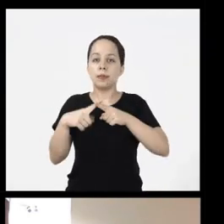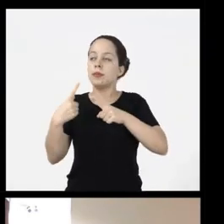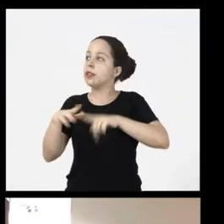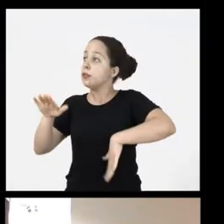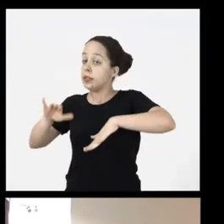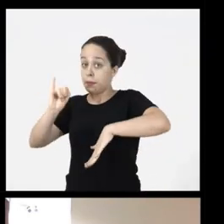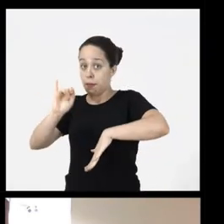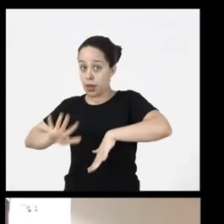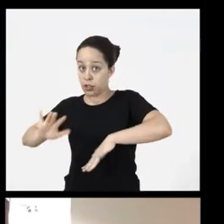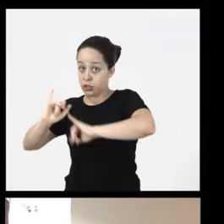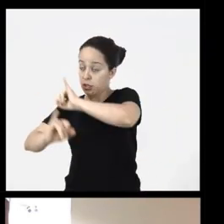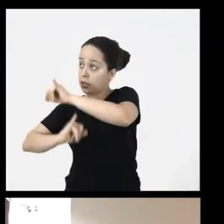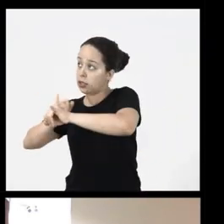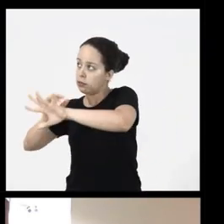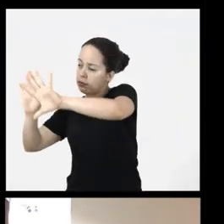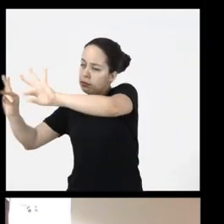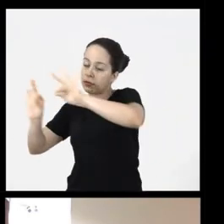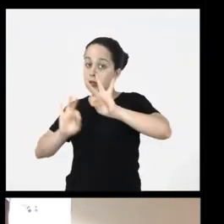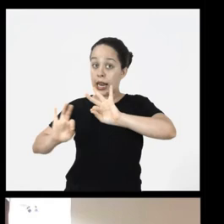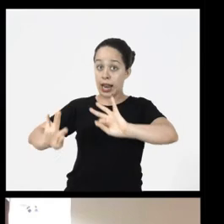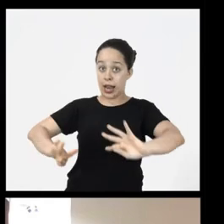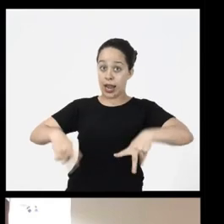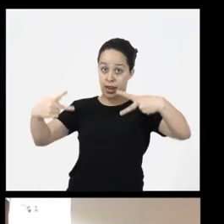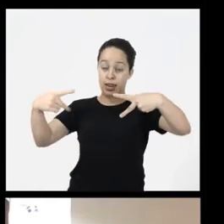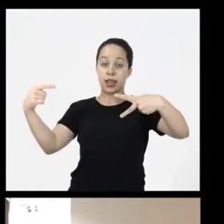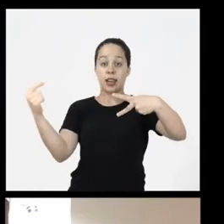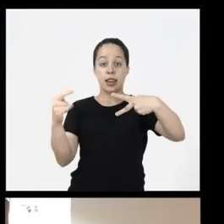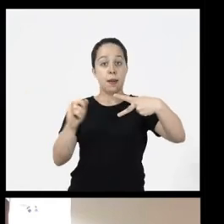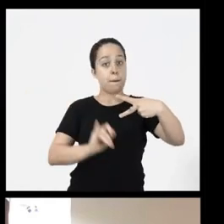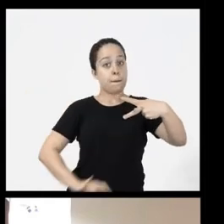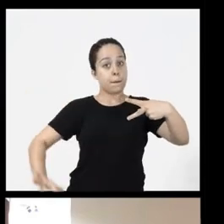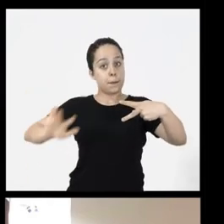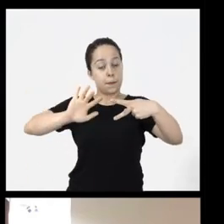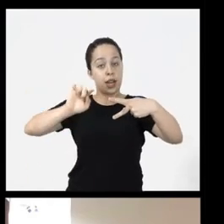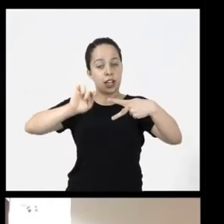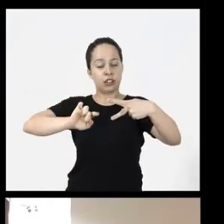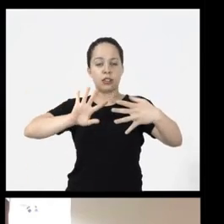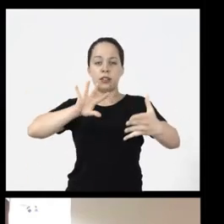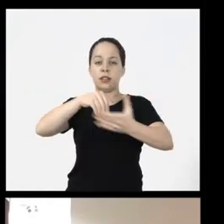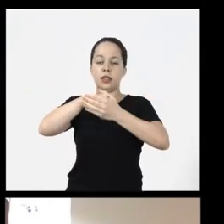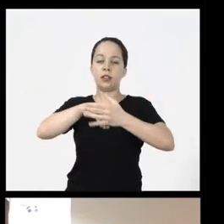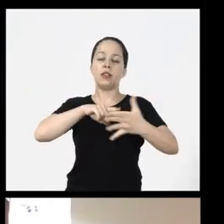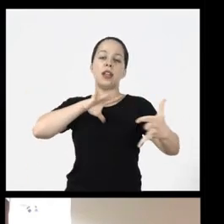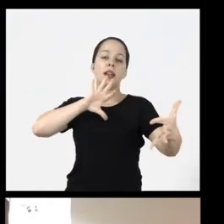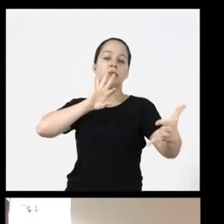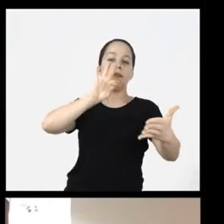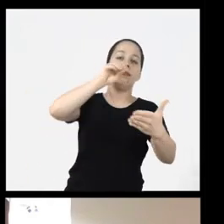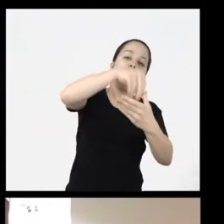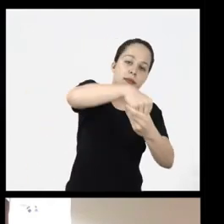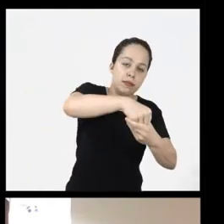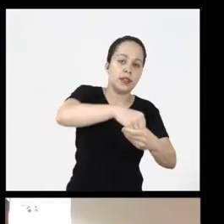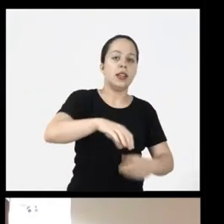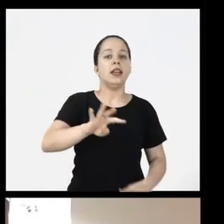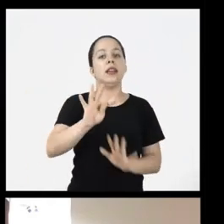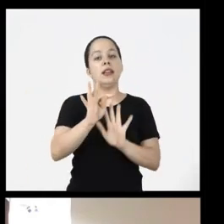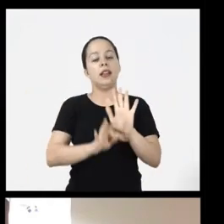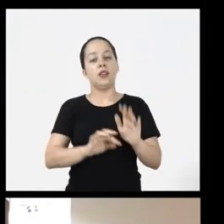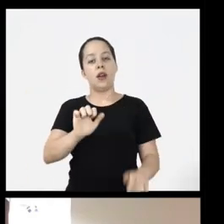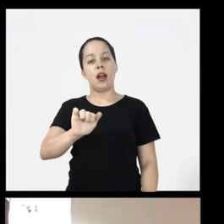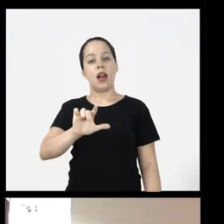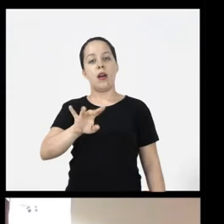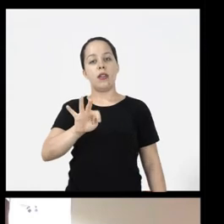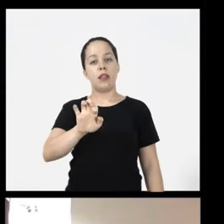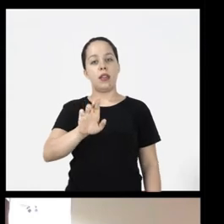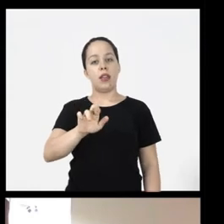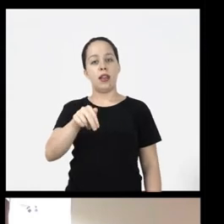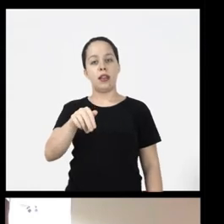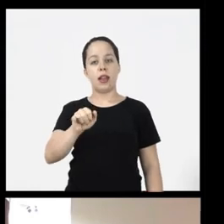internet and the URL the address of that image goes to the alternative text so it is important that